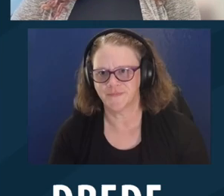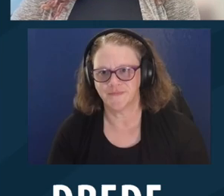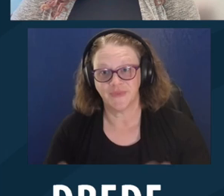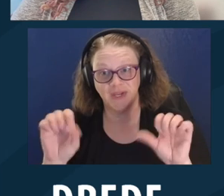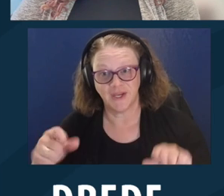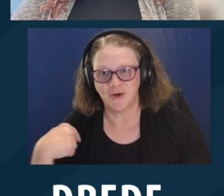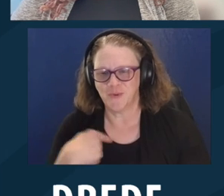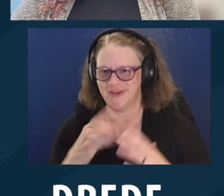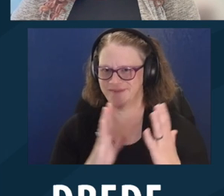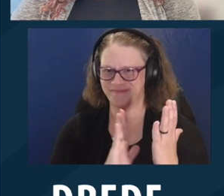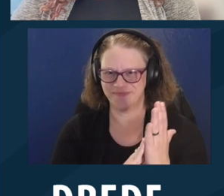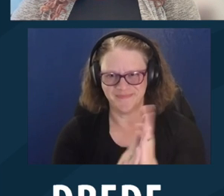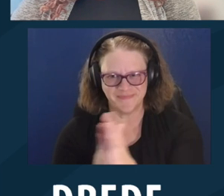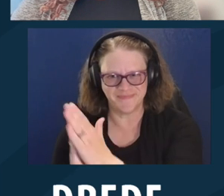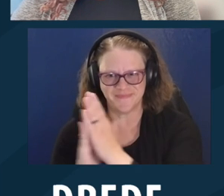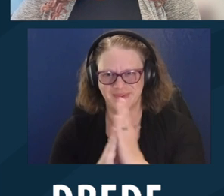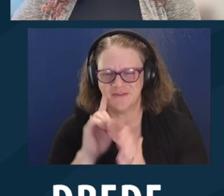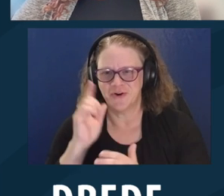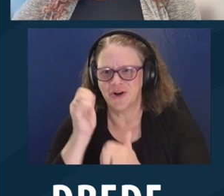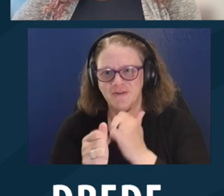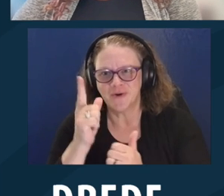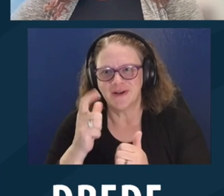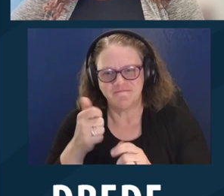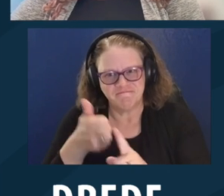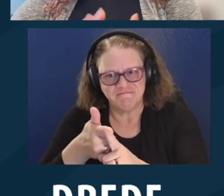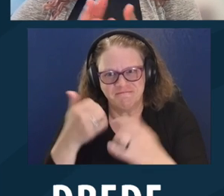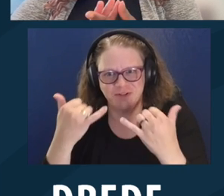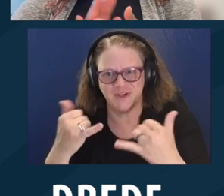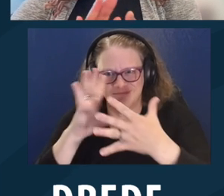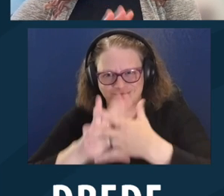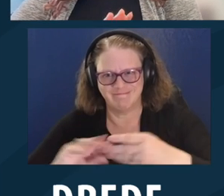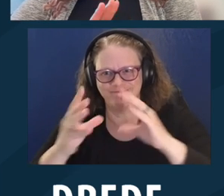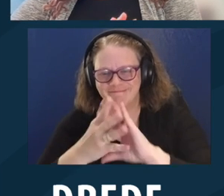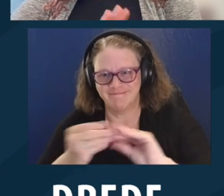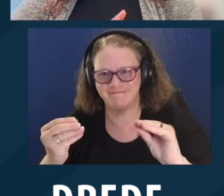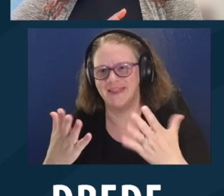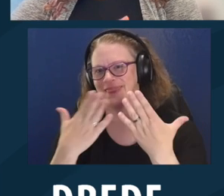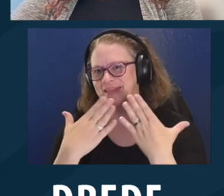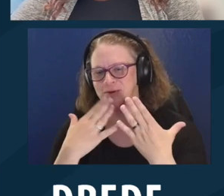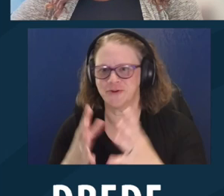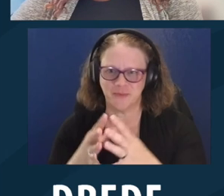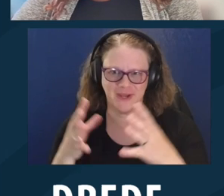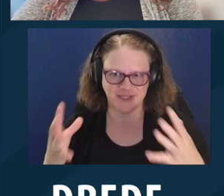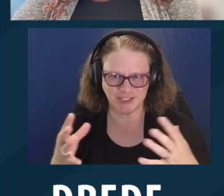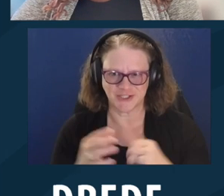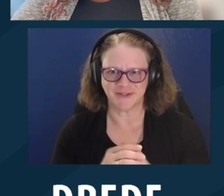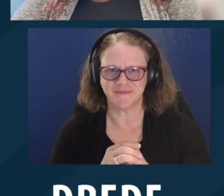Can we give a quick round of applause for everyone who shared their stories? Thank you so much.